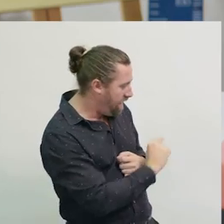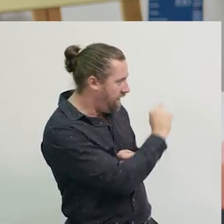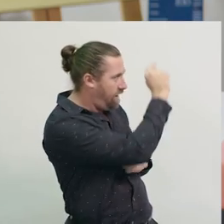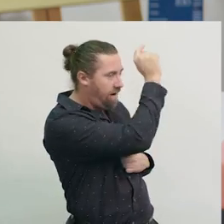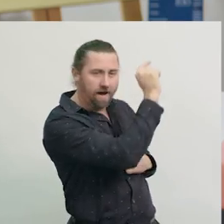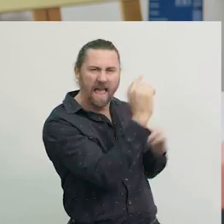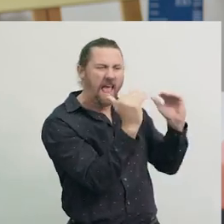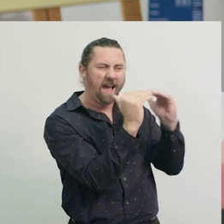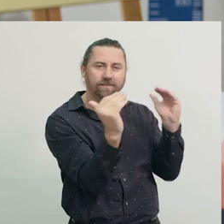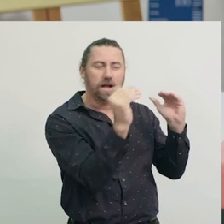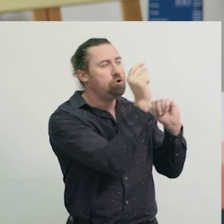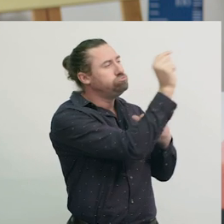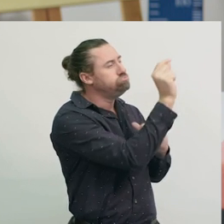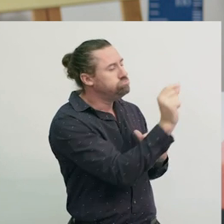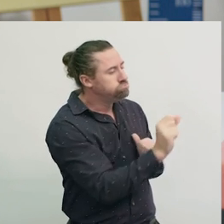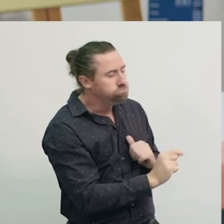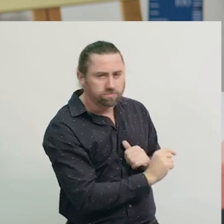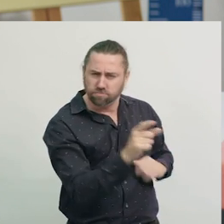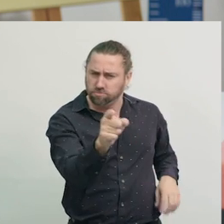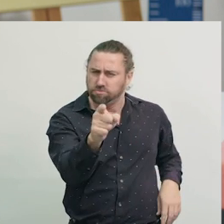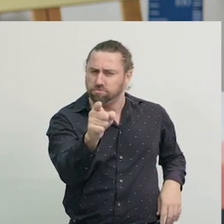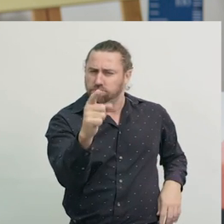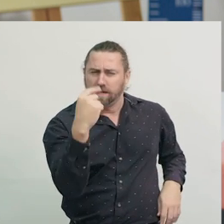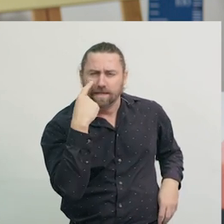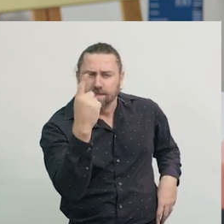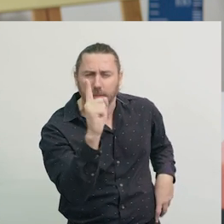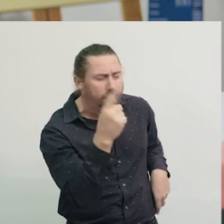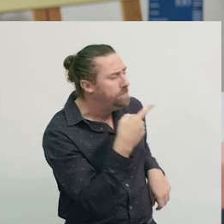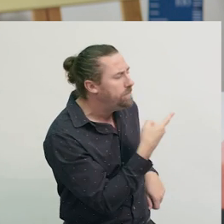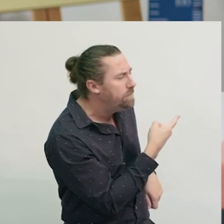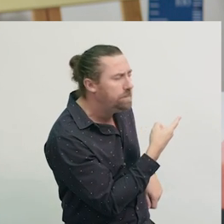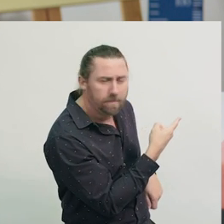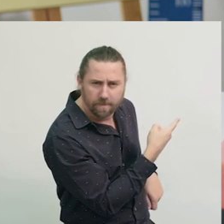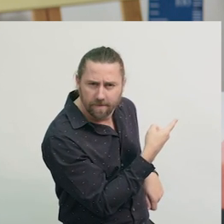Now can you see anything else on this analogue clock face?